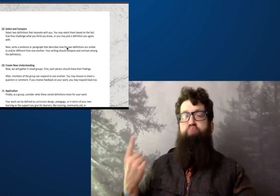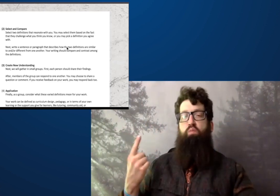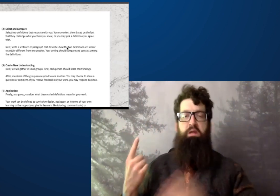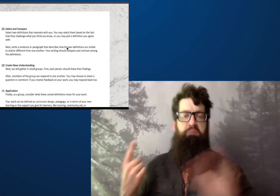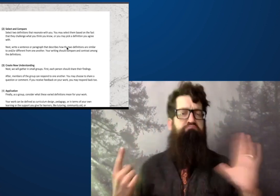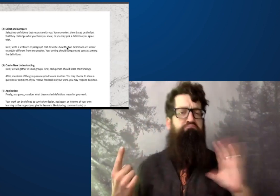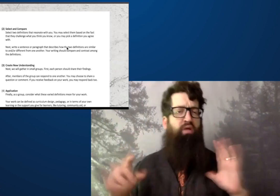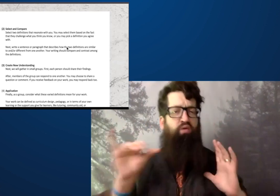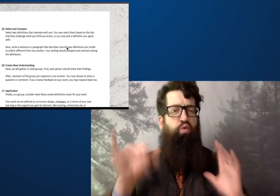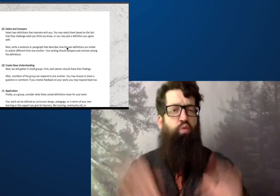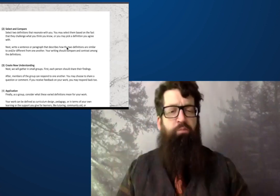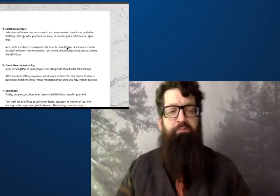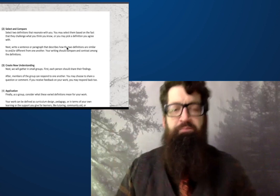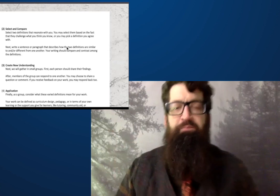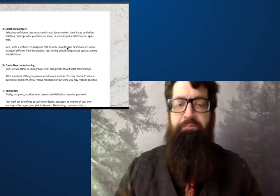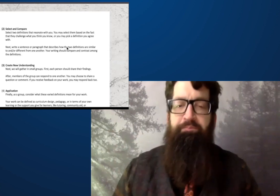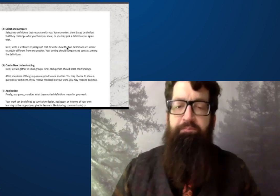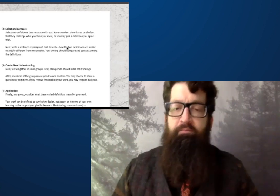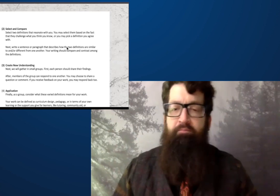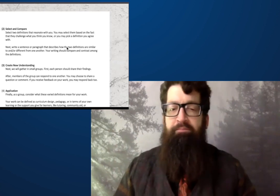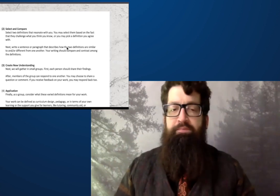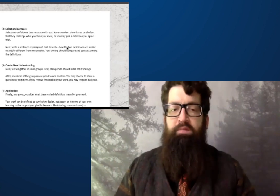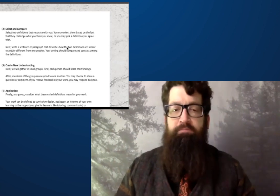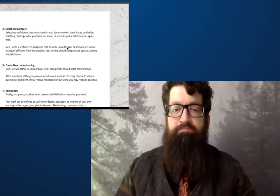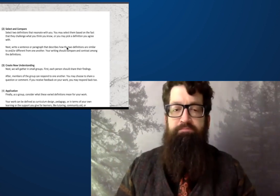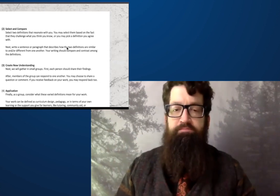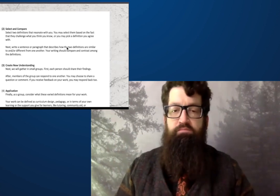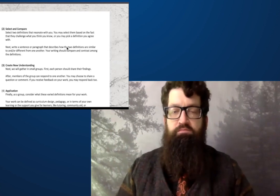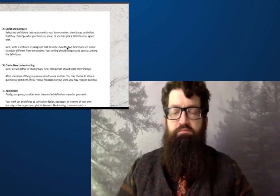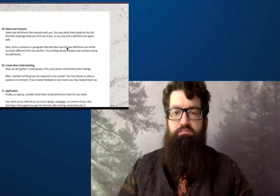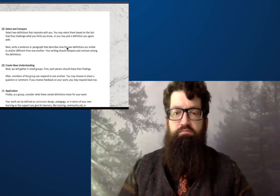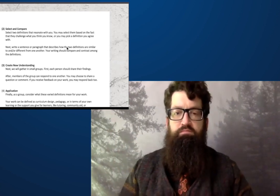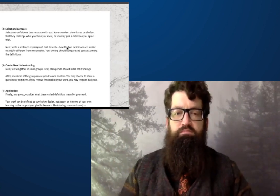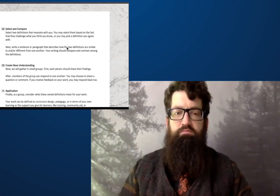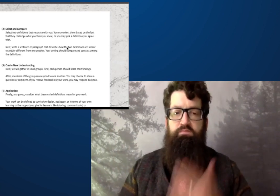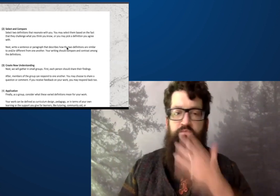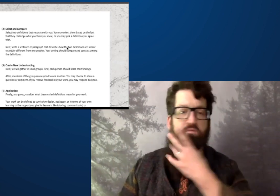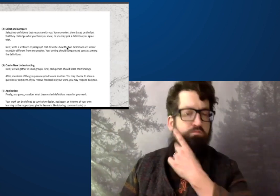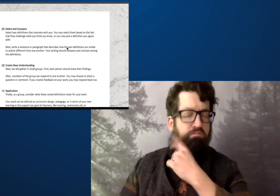If you'd rather keep them to yourself, of course you can do that as well.